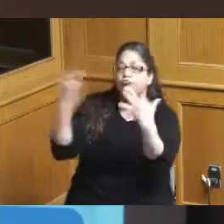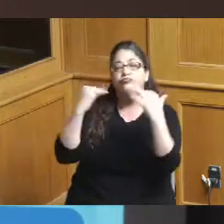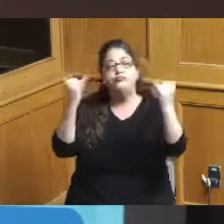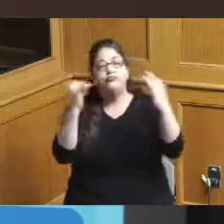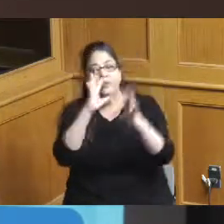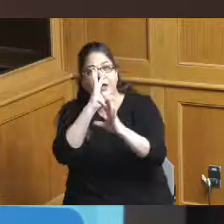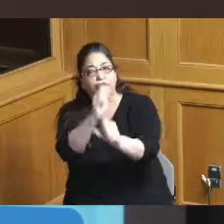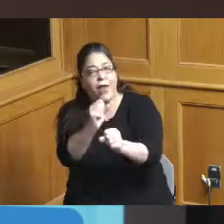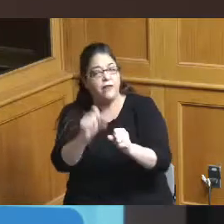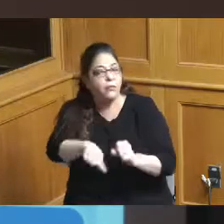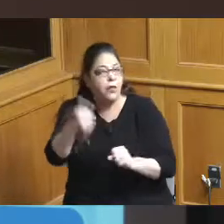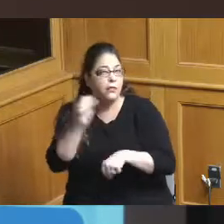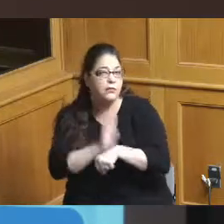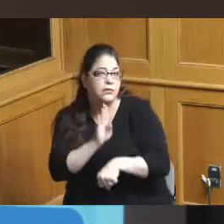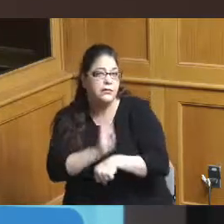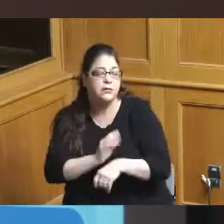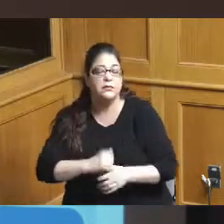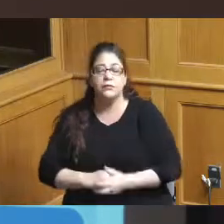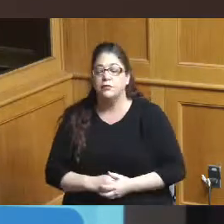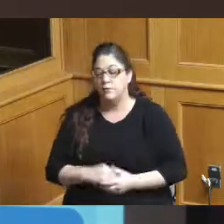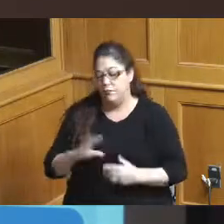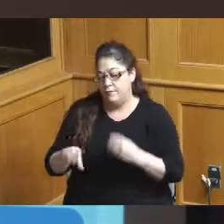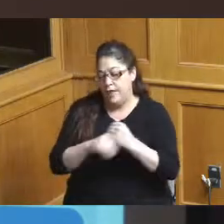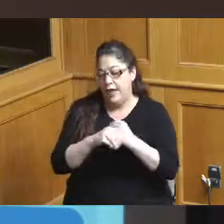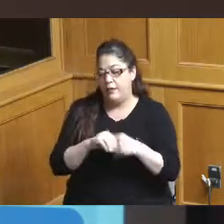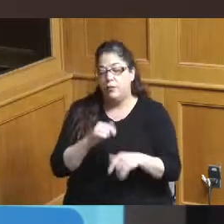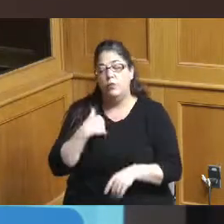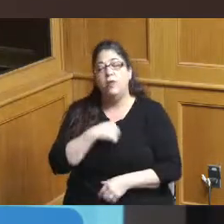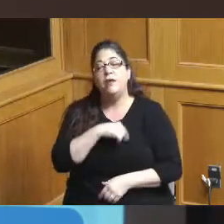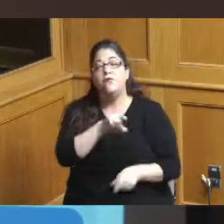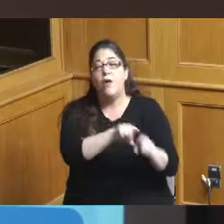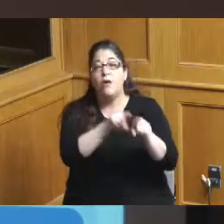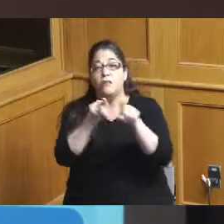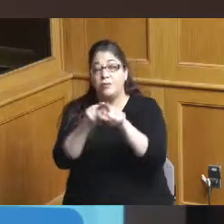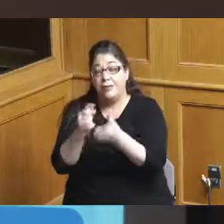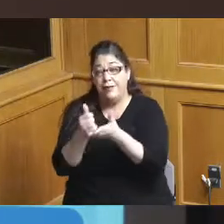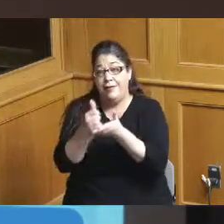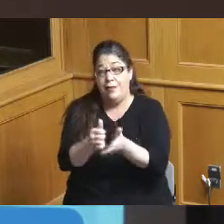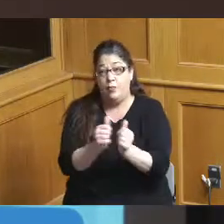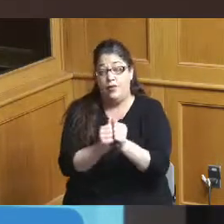put a note on there that we we've even helped with the development and expansion of the Sharonville